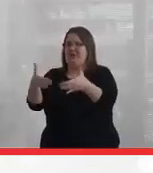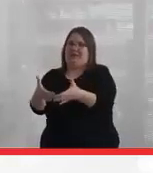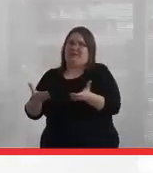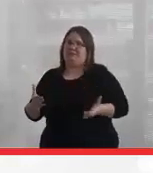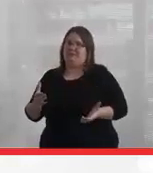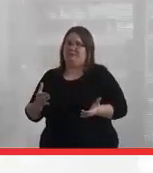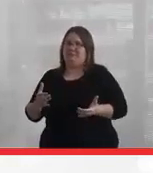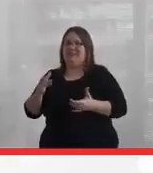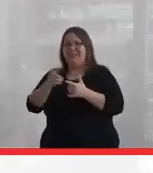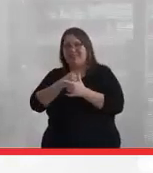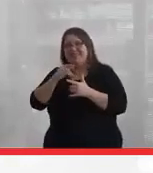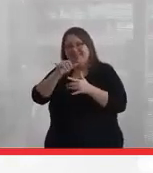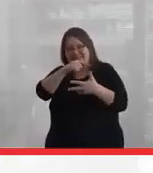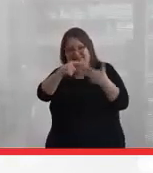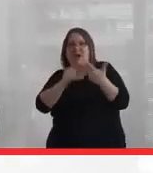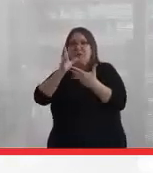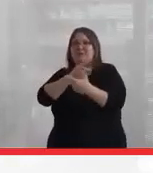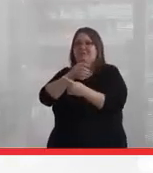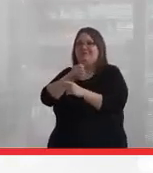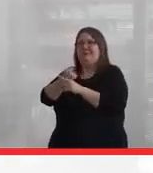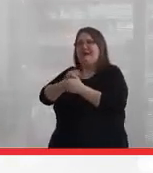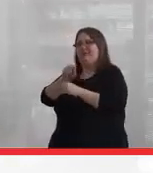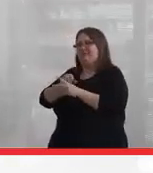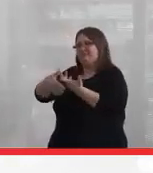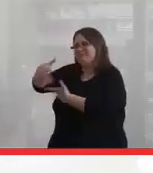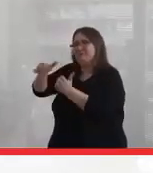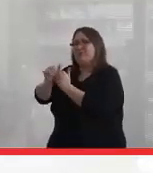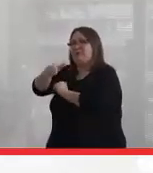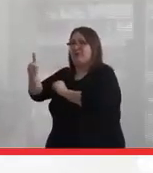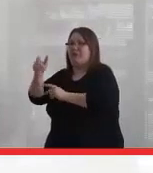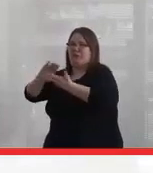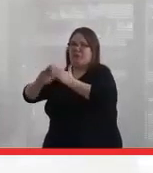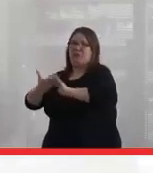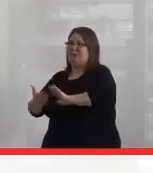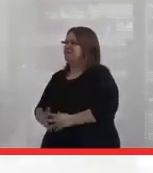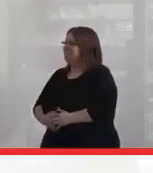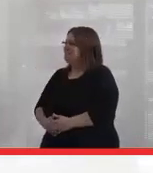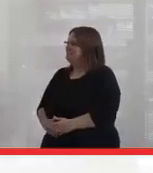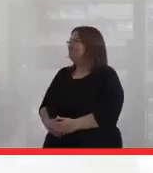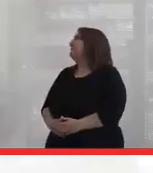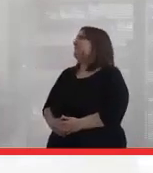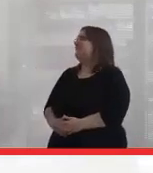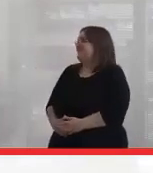how they engage with the rest of the community and the world around them. Beautiful. That's beautiful.